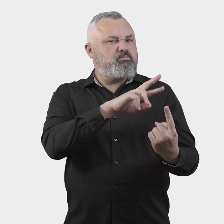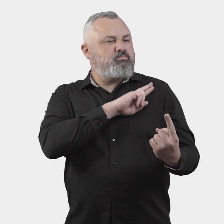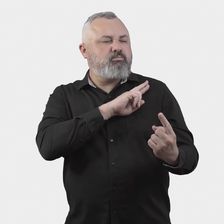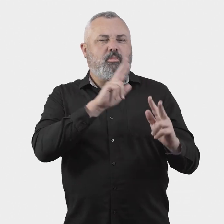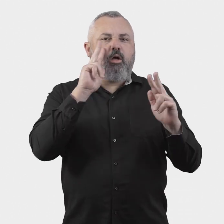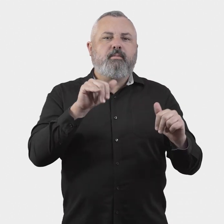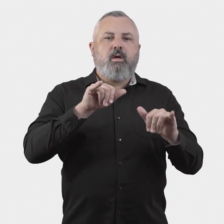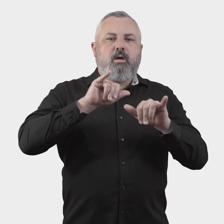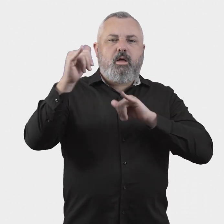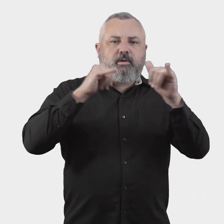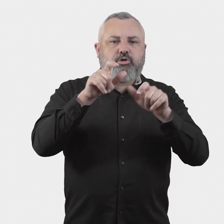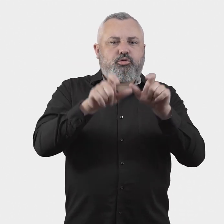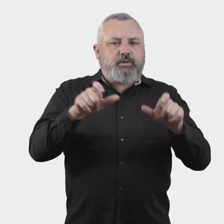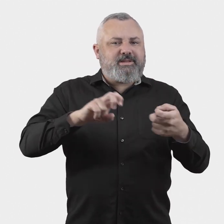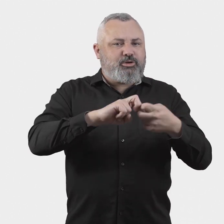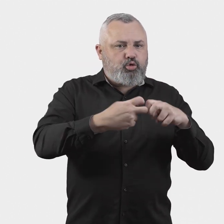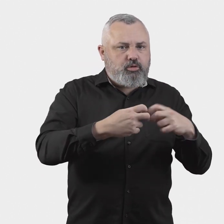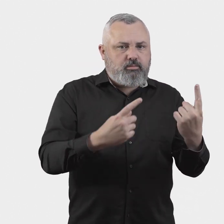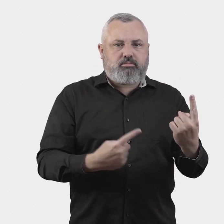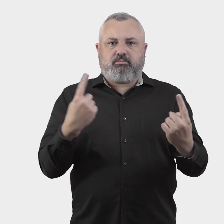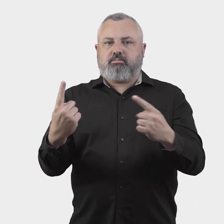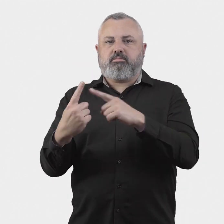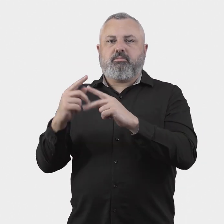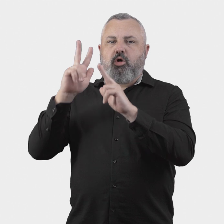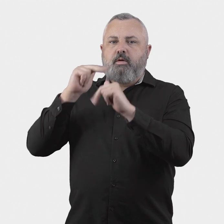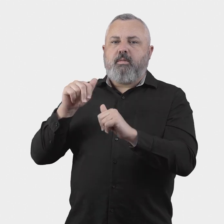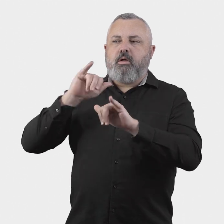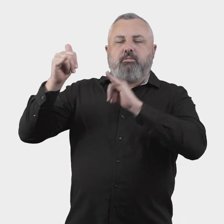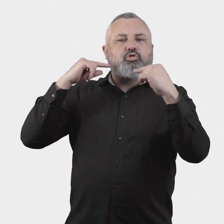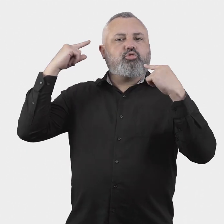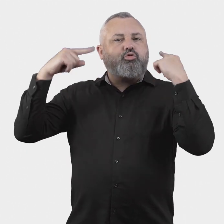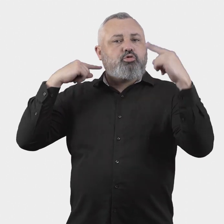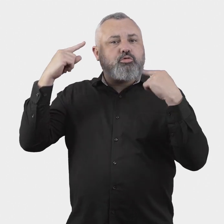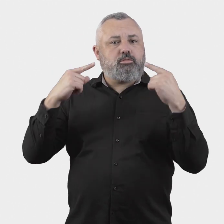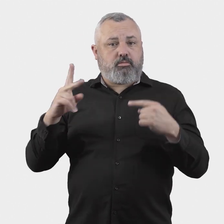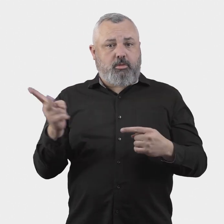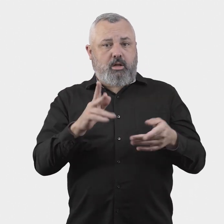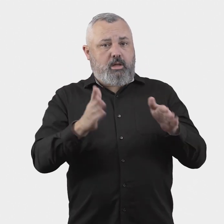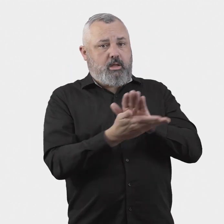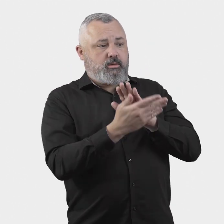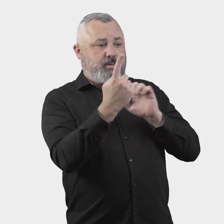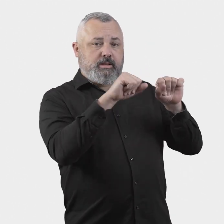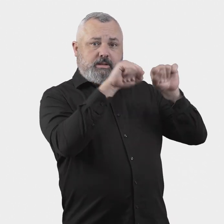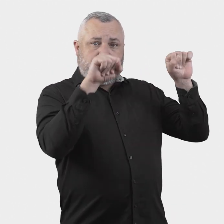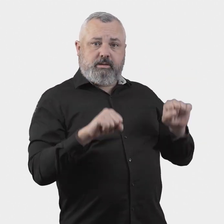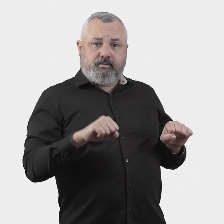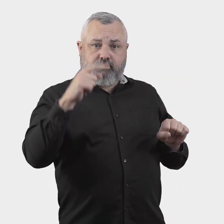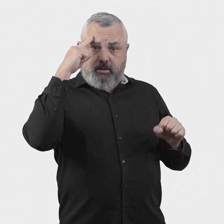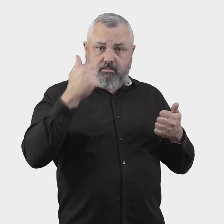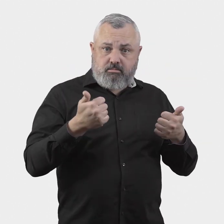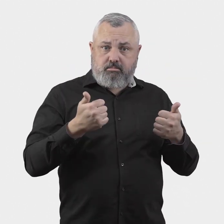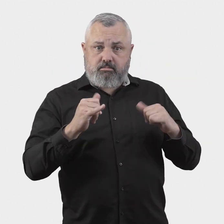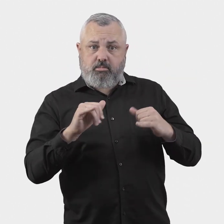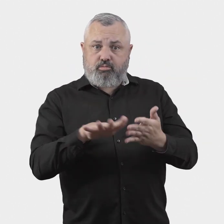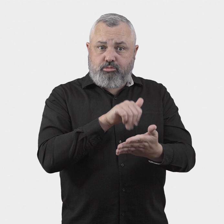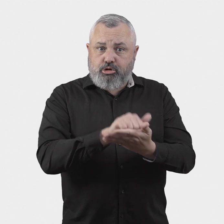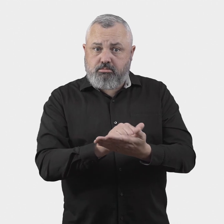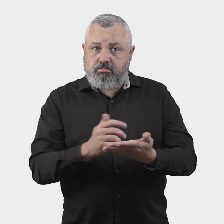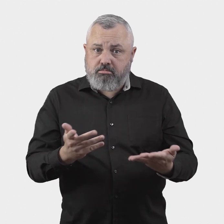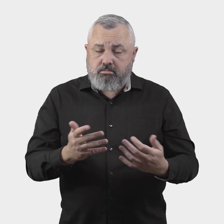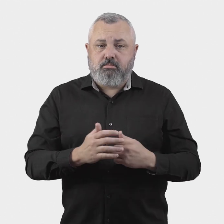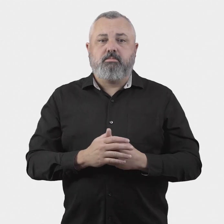responsibility for aviation consumer issues, and the other with responsibility for aircraft noise?